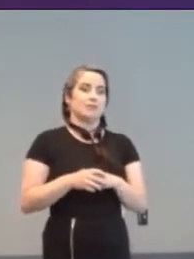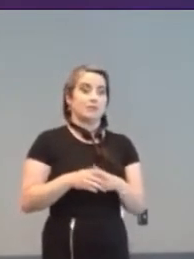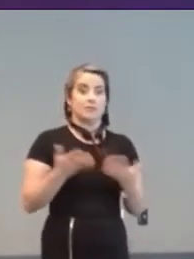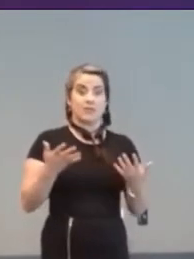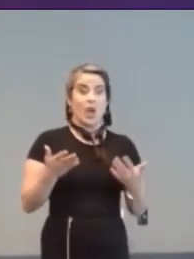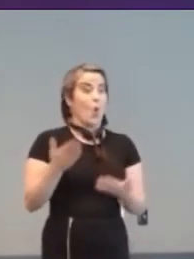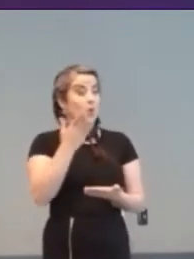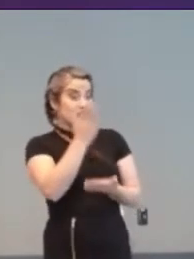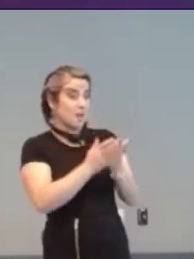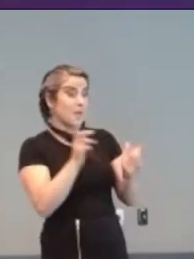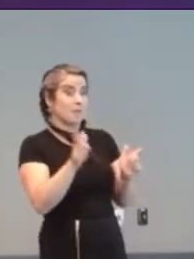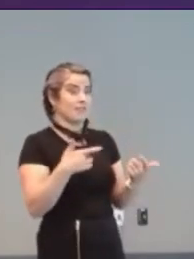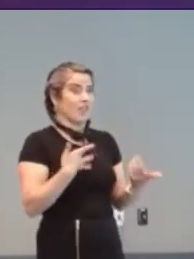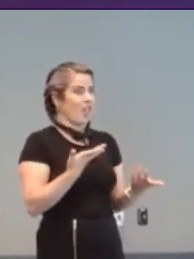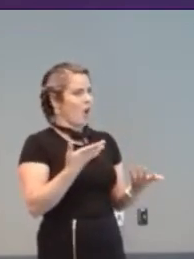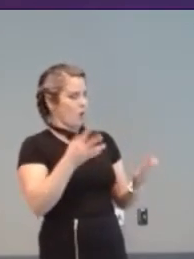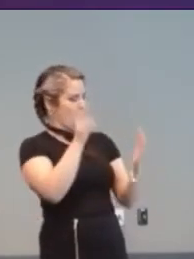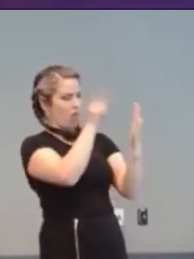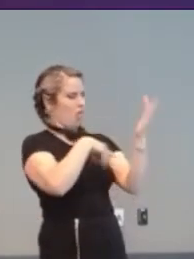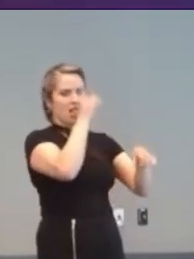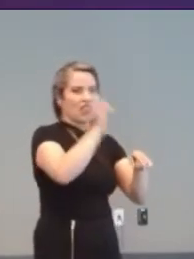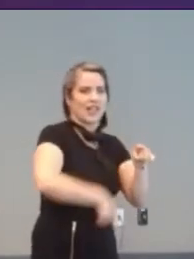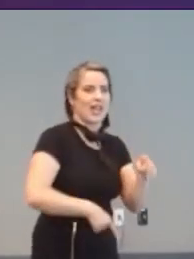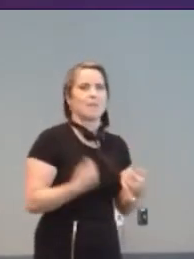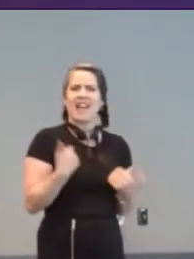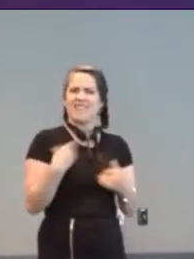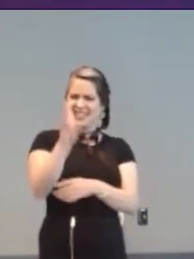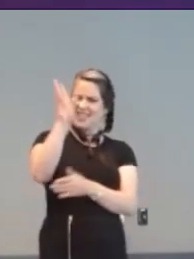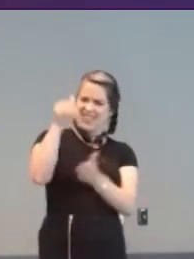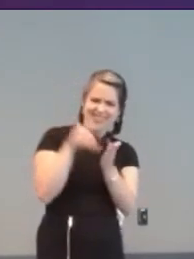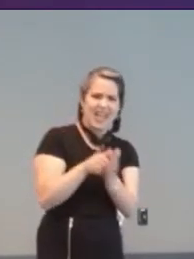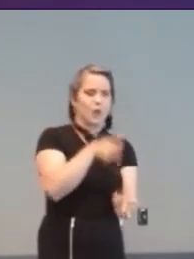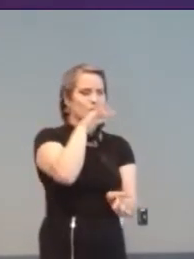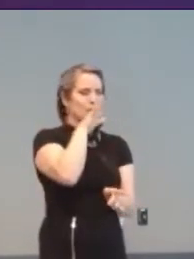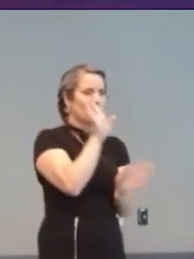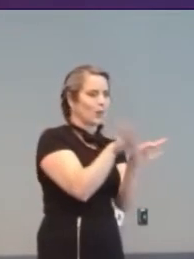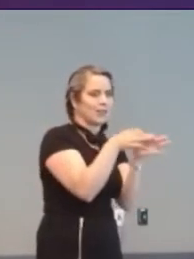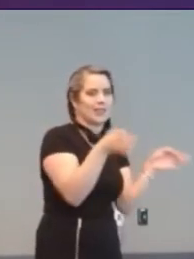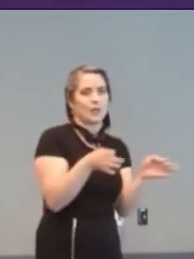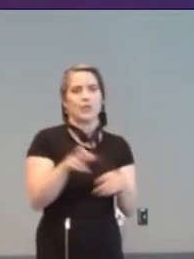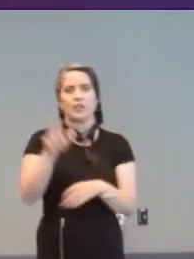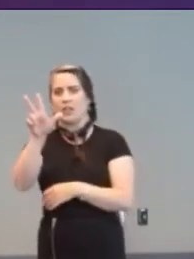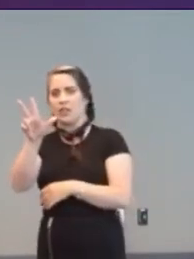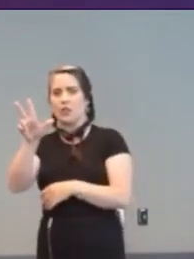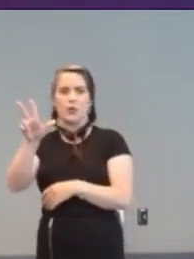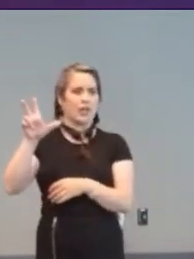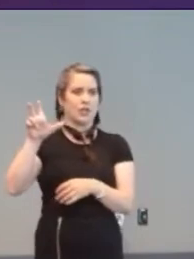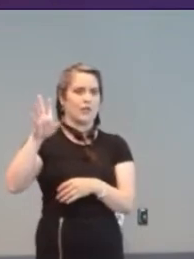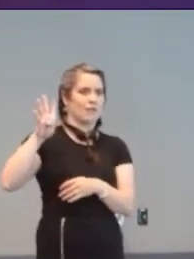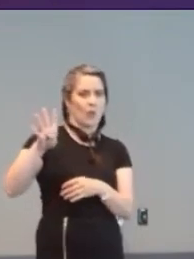in a world with over 7000 spoken languages and 300 forms of sign-language. In the US,